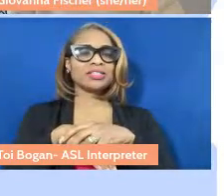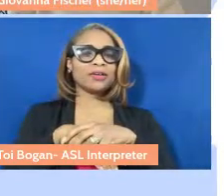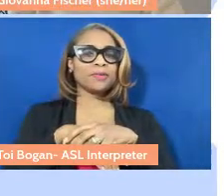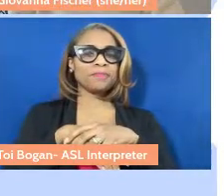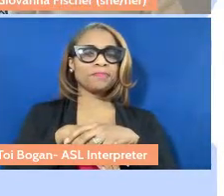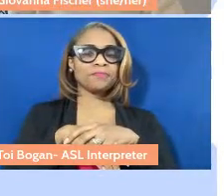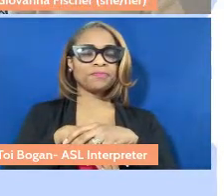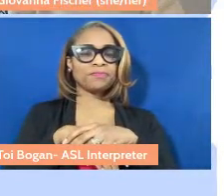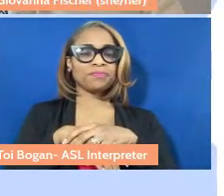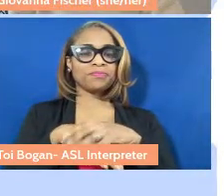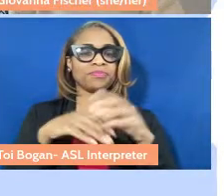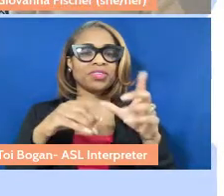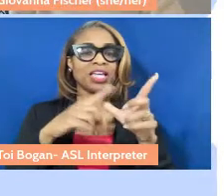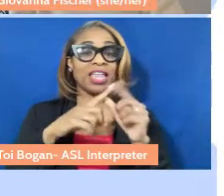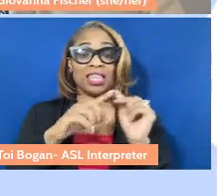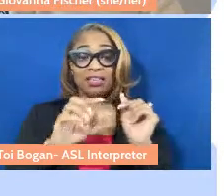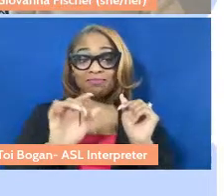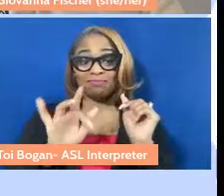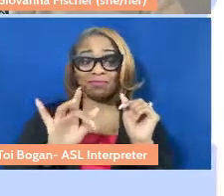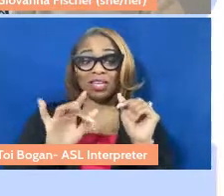And then we go back to the top, clicking the arrow here.